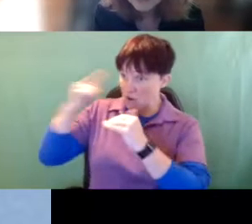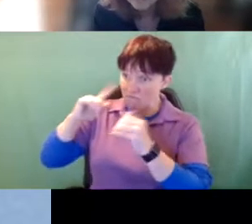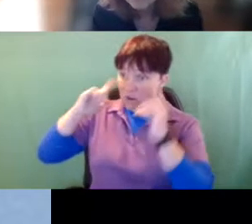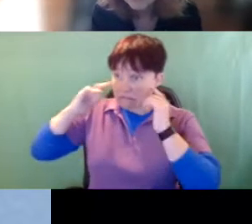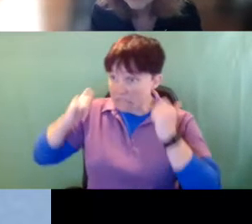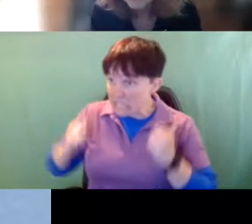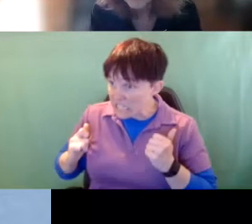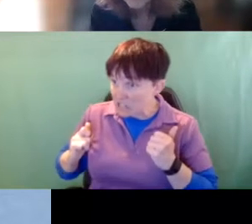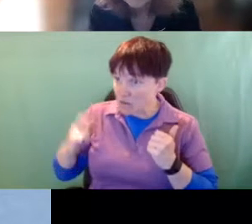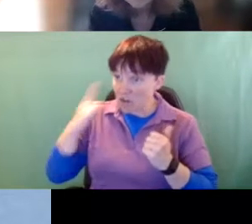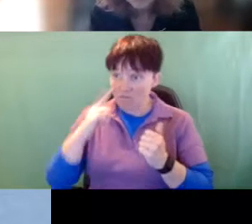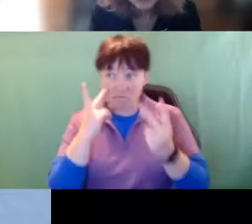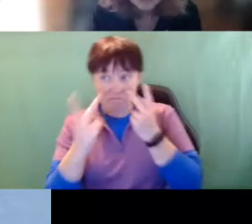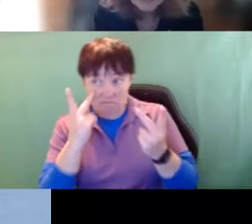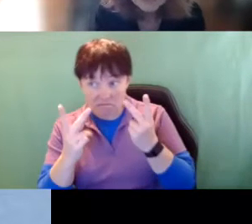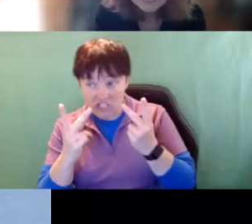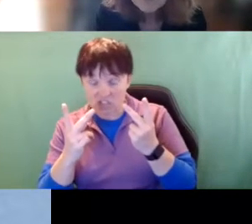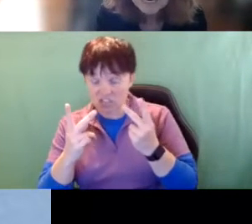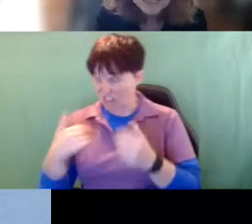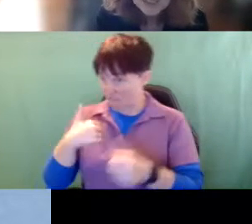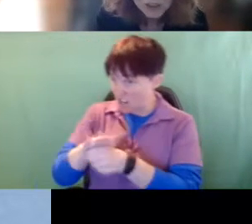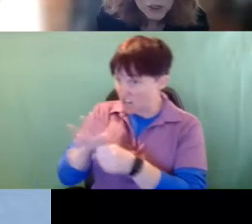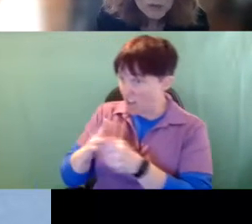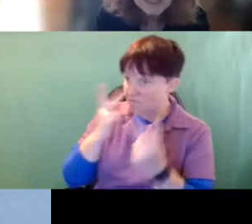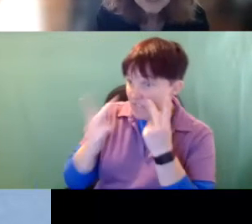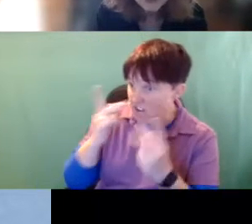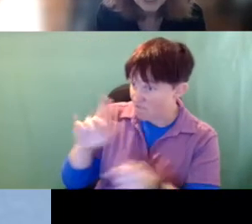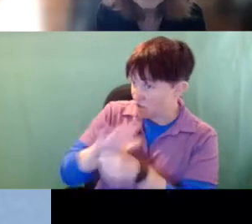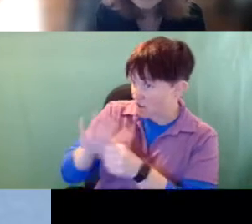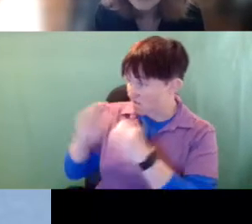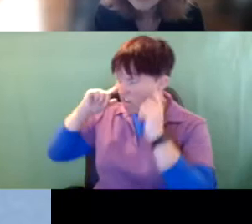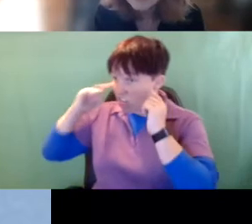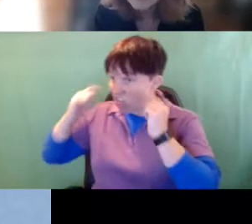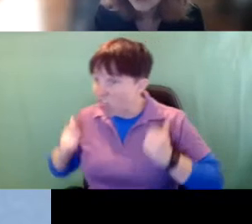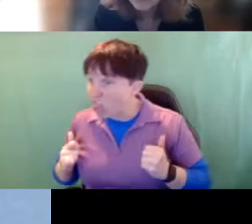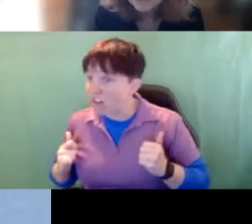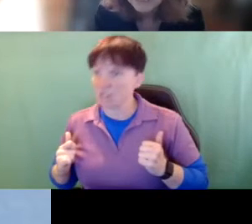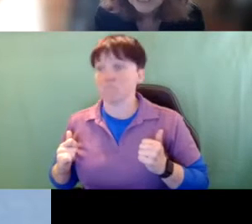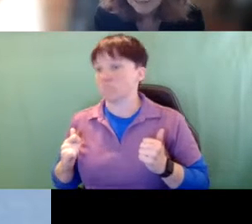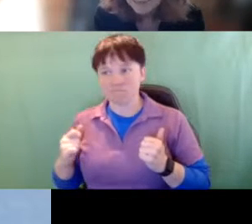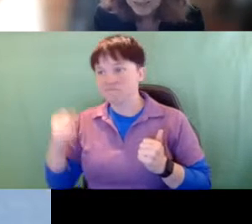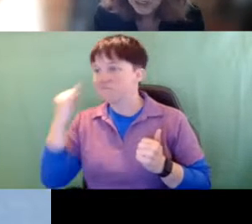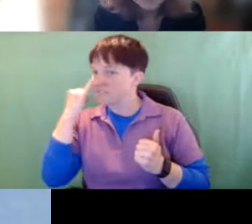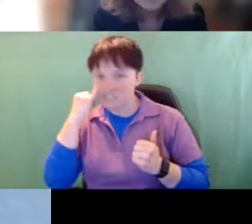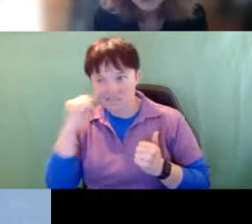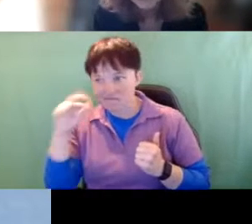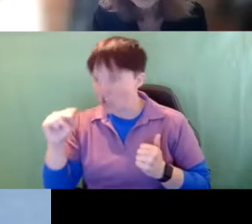compensate for lack of vision? If the answer is no, then the child is learning as a deafblind child.